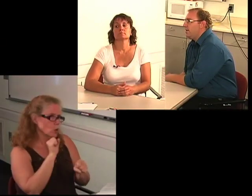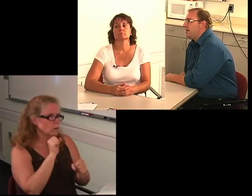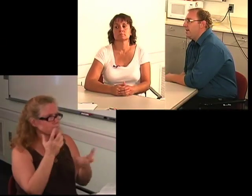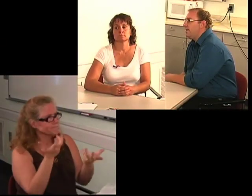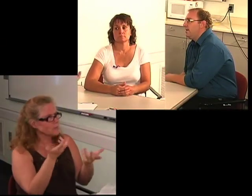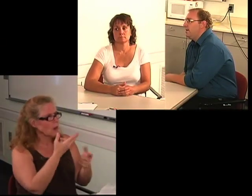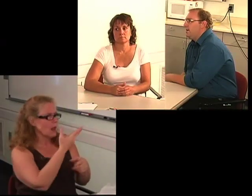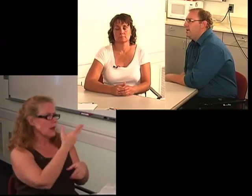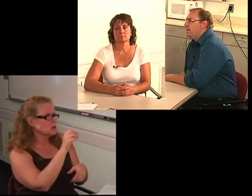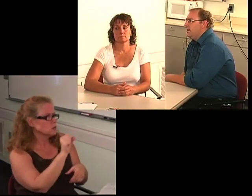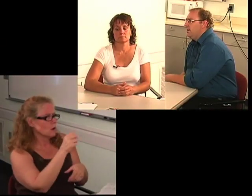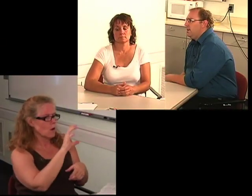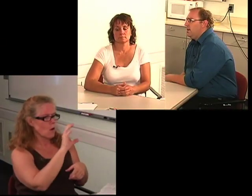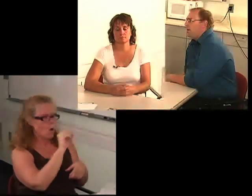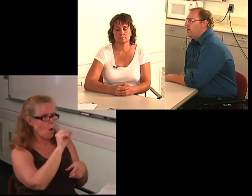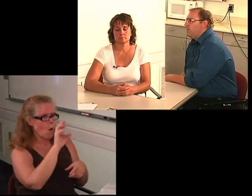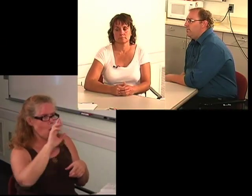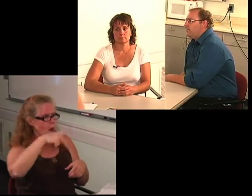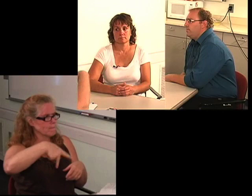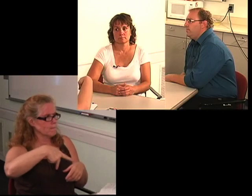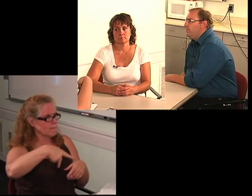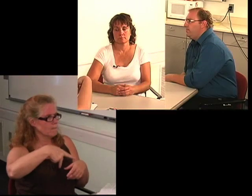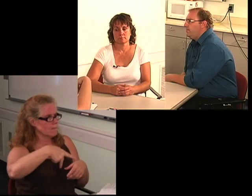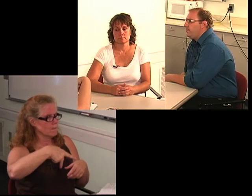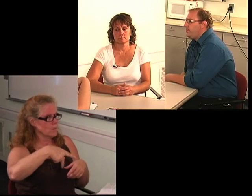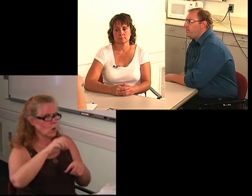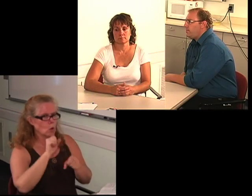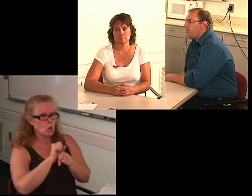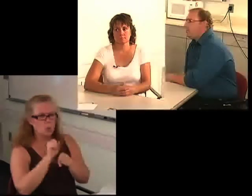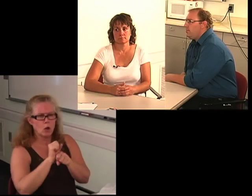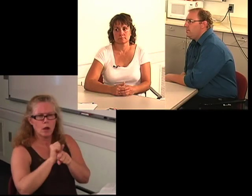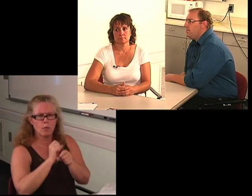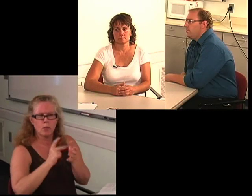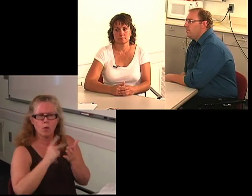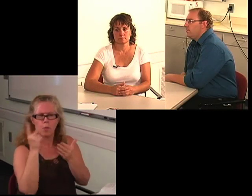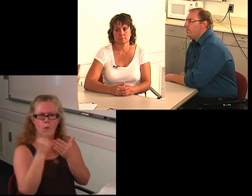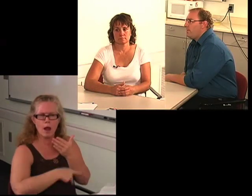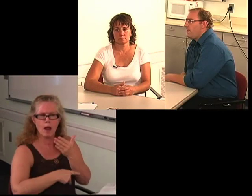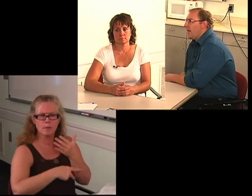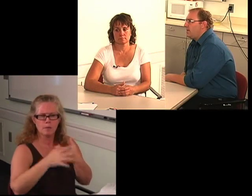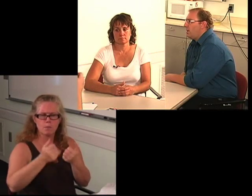anything like that.